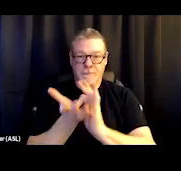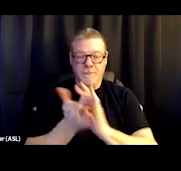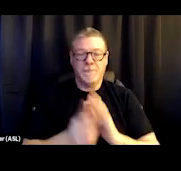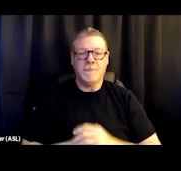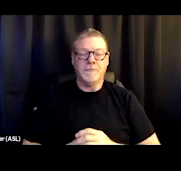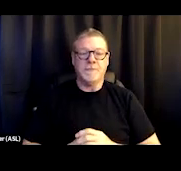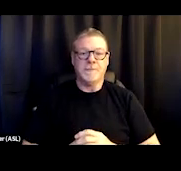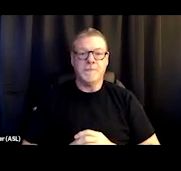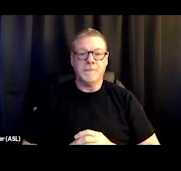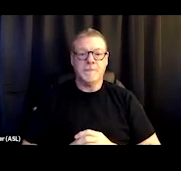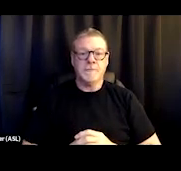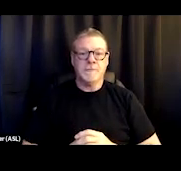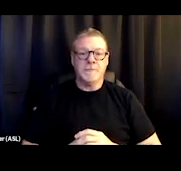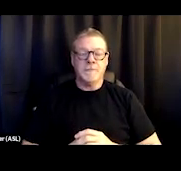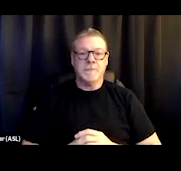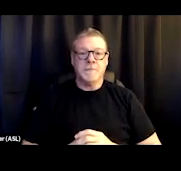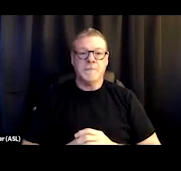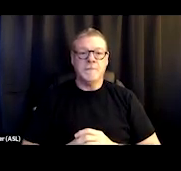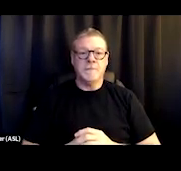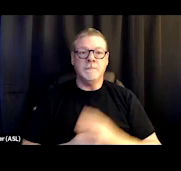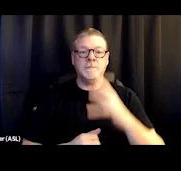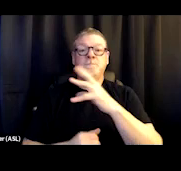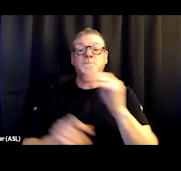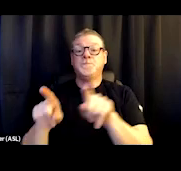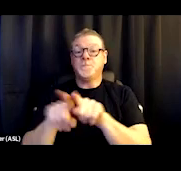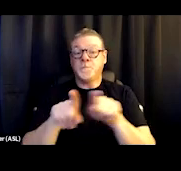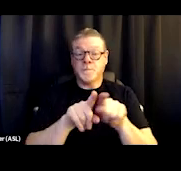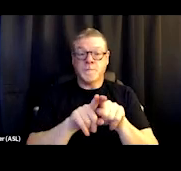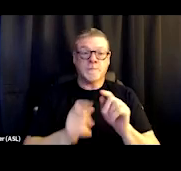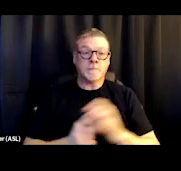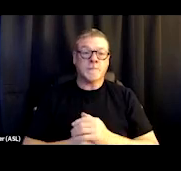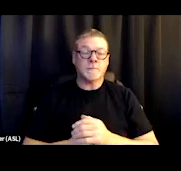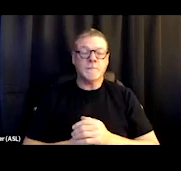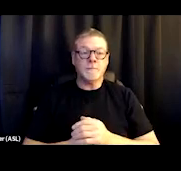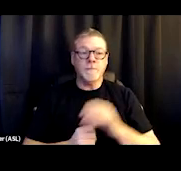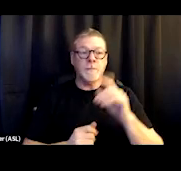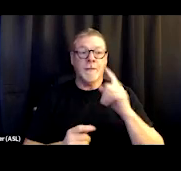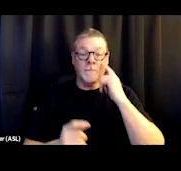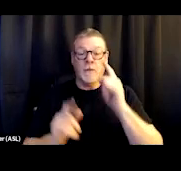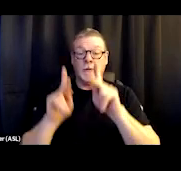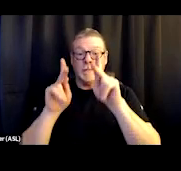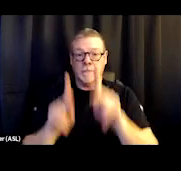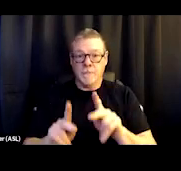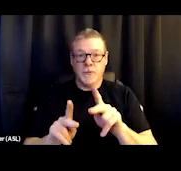You know, also in addition to the individual, or, well, behavioral healthcare,